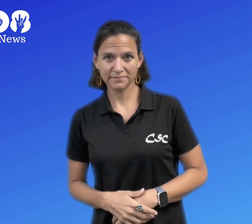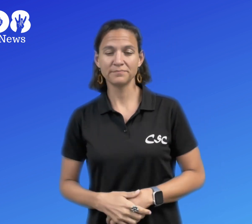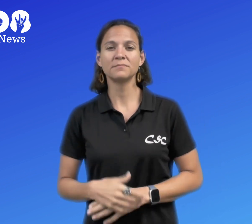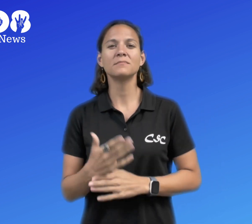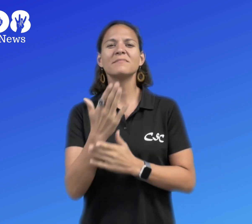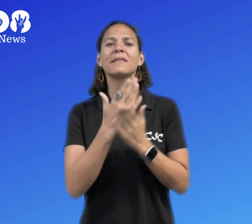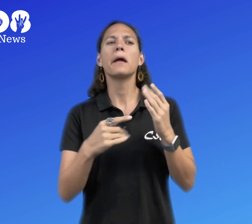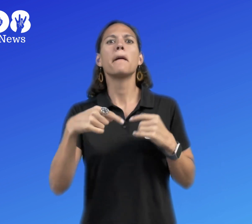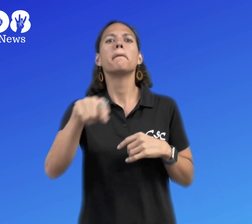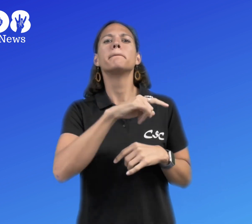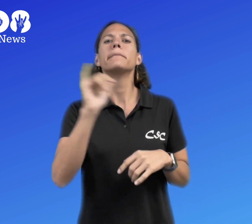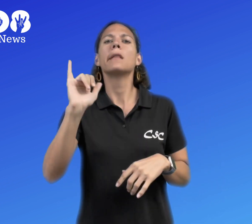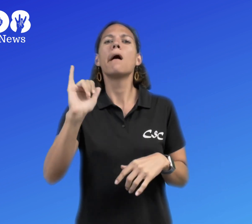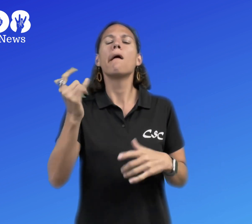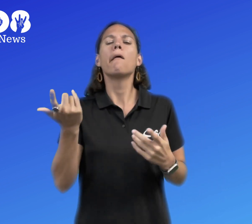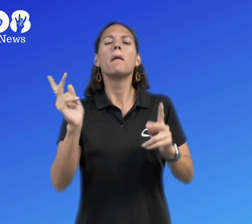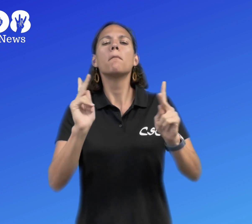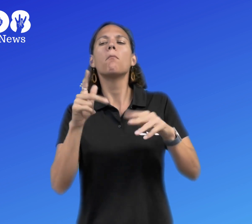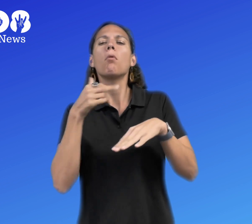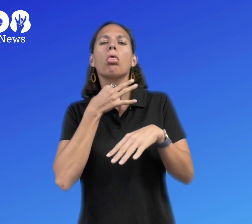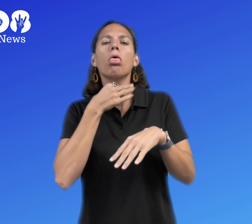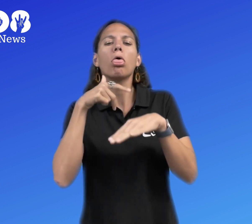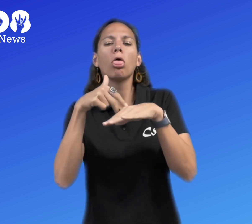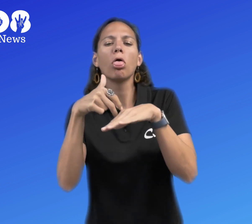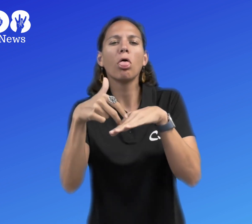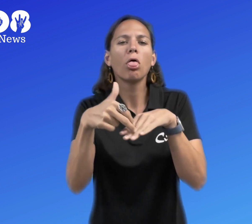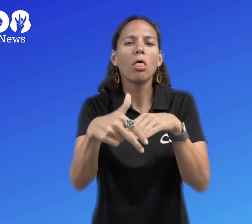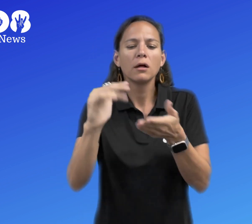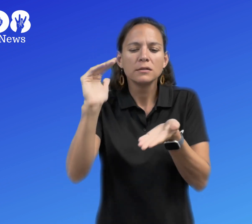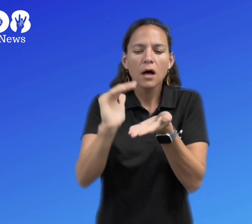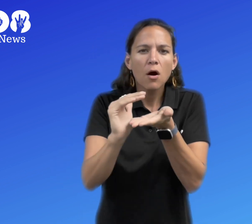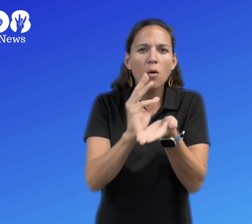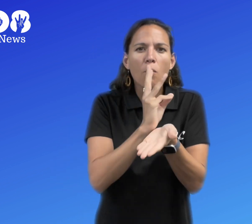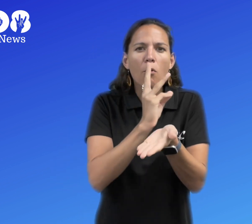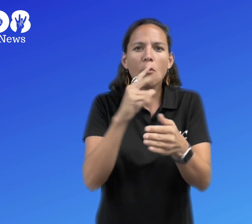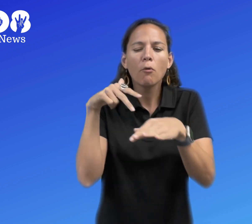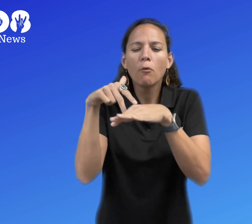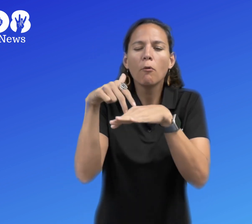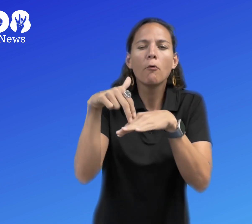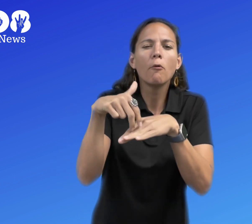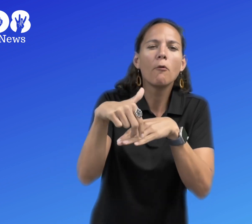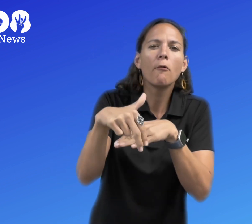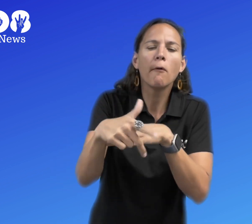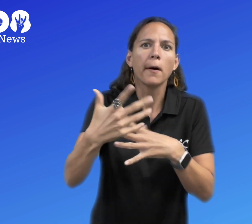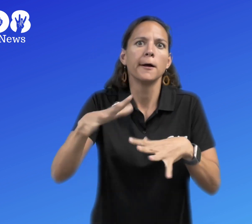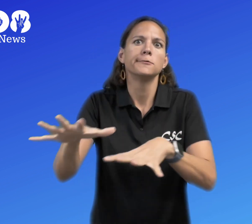Some rescues, for example people playing in shallow water when a wave pushed them into